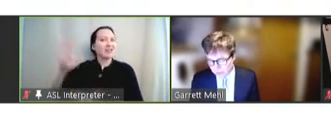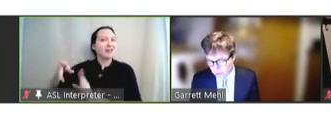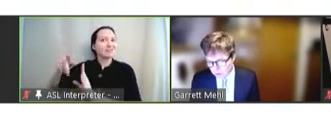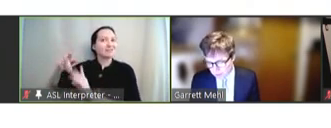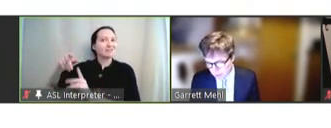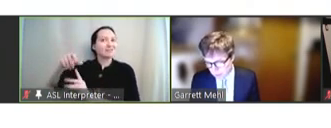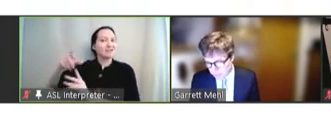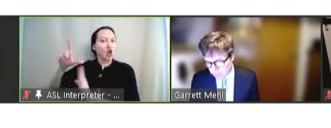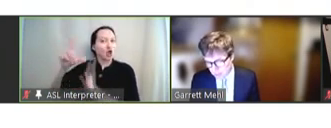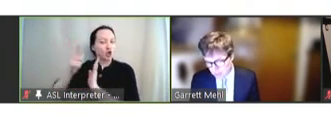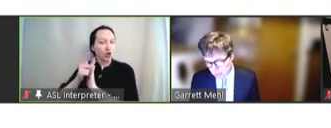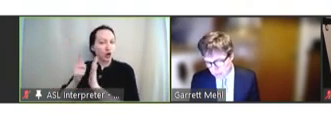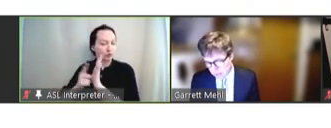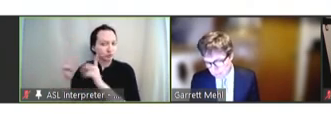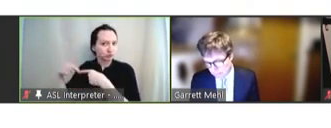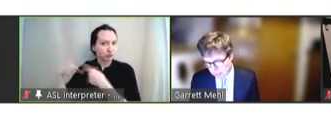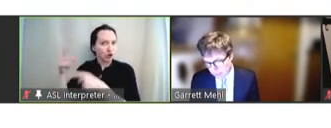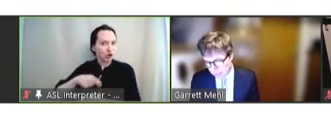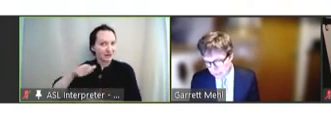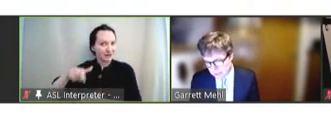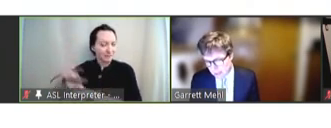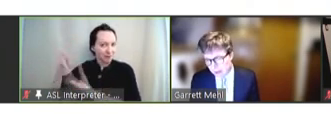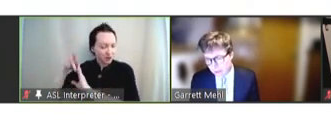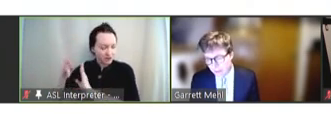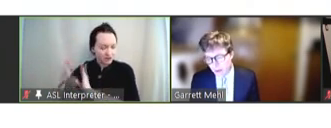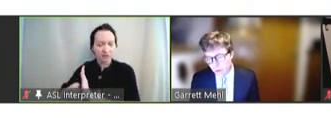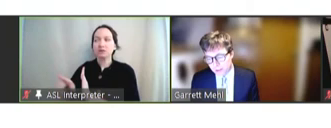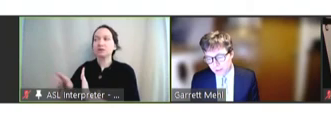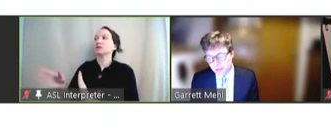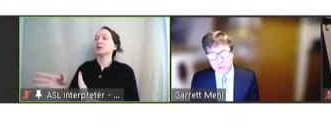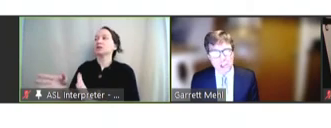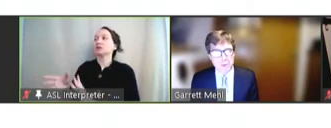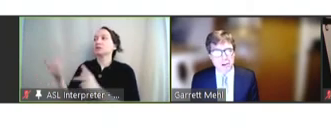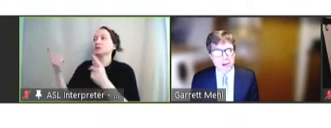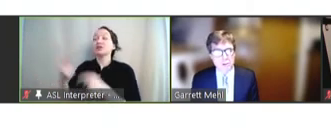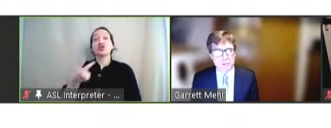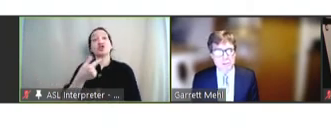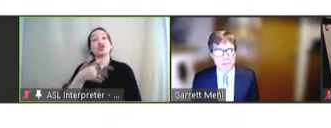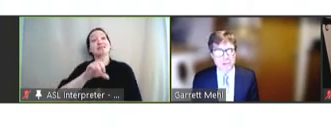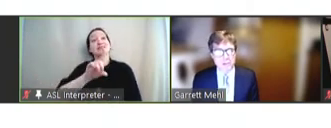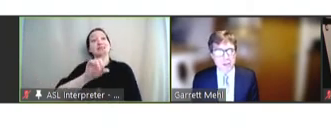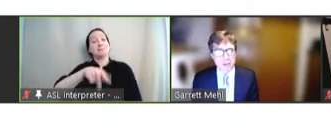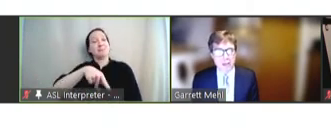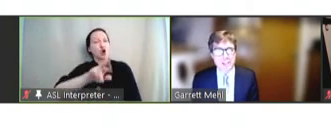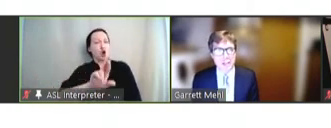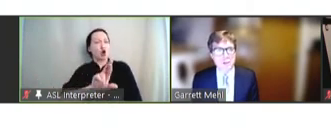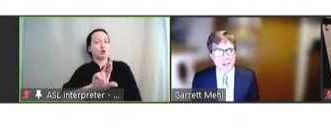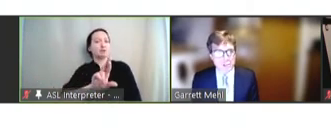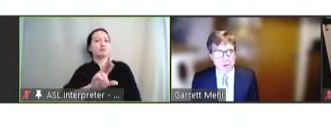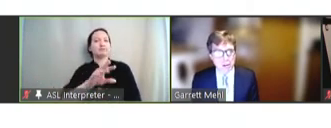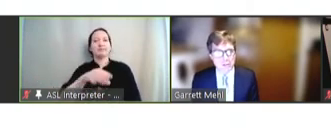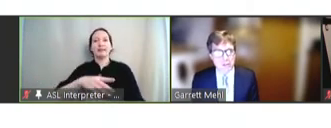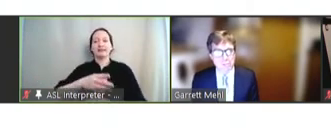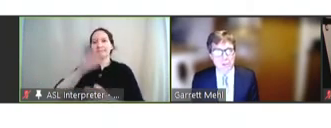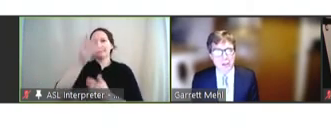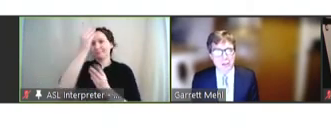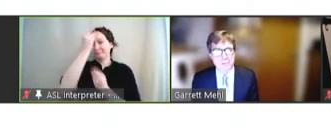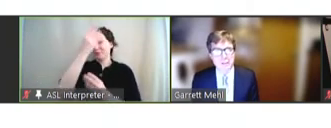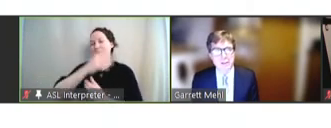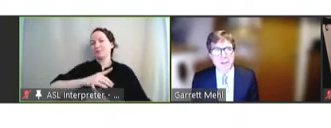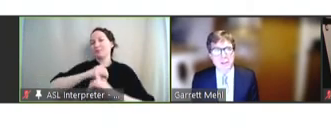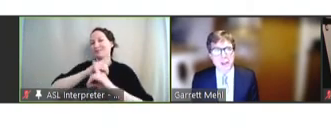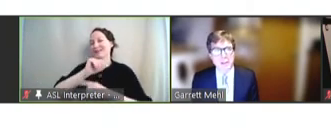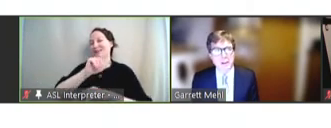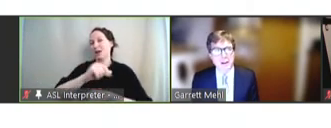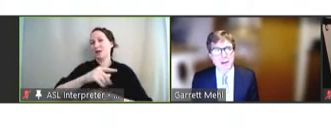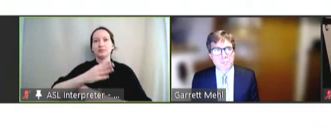a long time. And there was the GDPR, which is the, a data protection policy in place, where